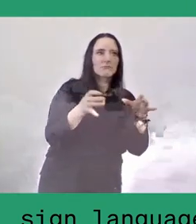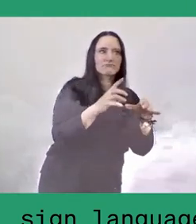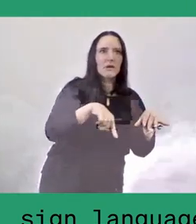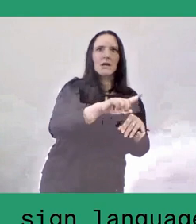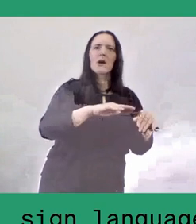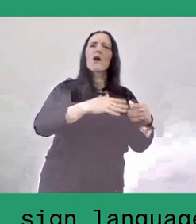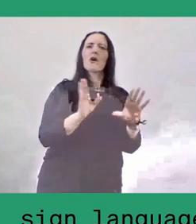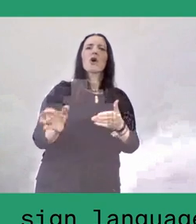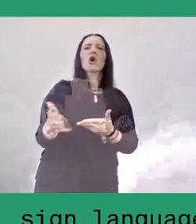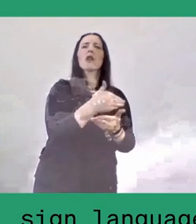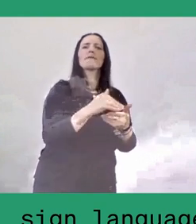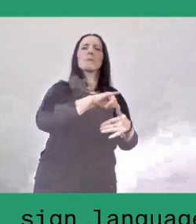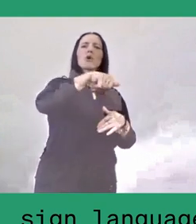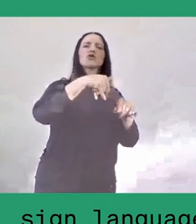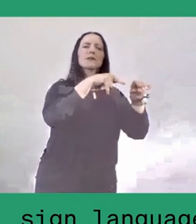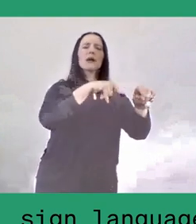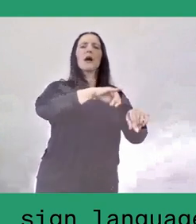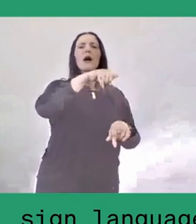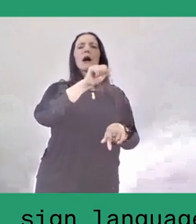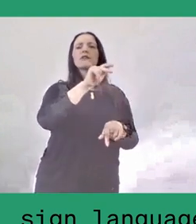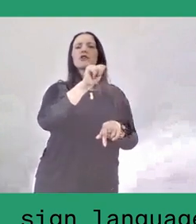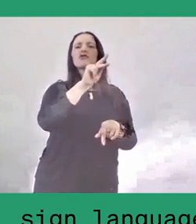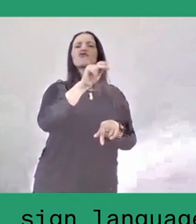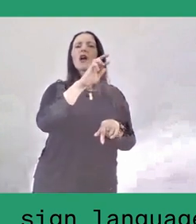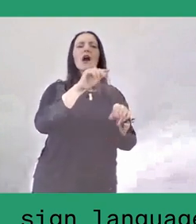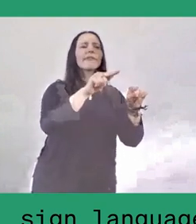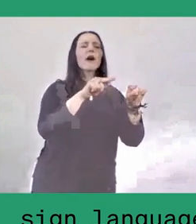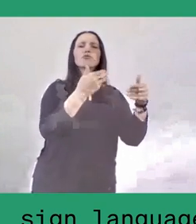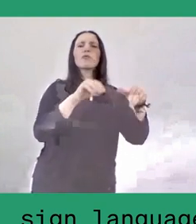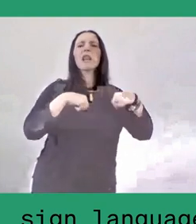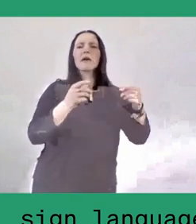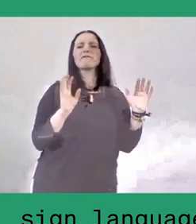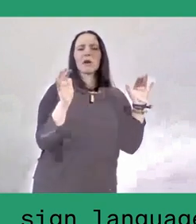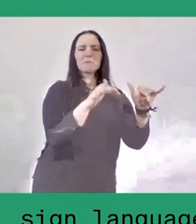to experience rural living. In the beginning nobody took him seriously,